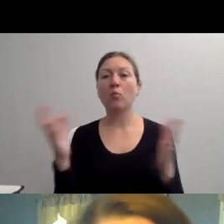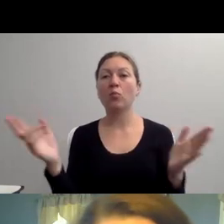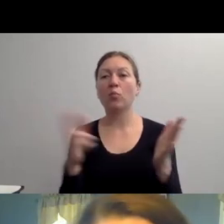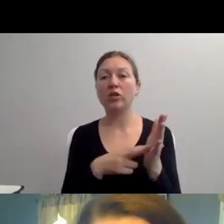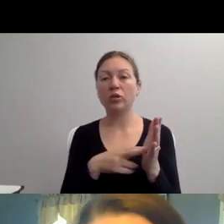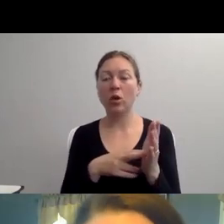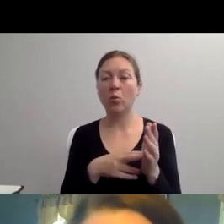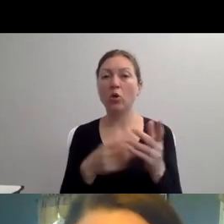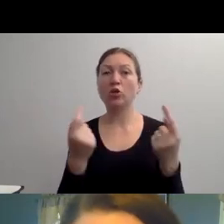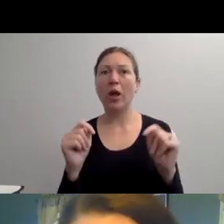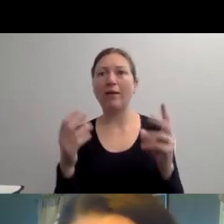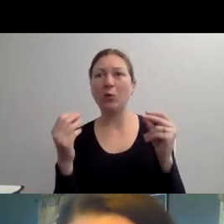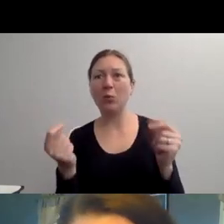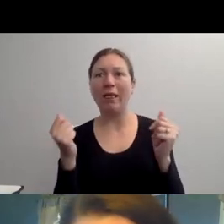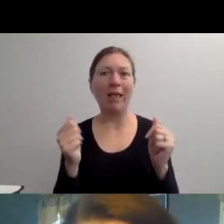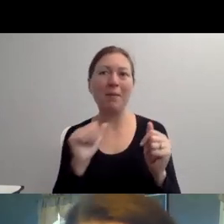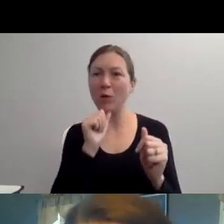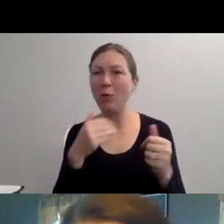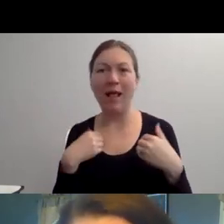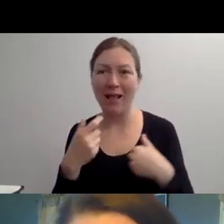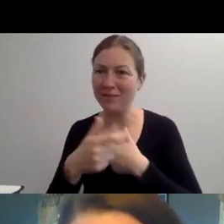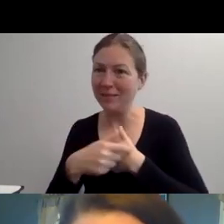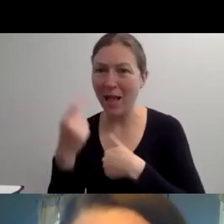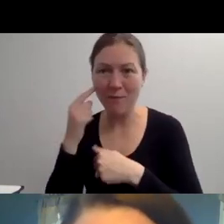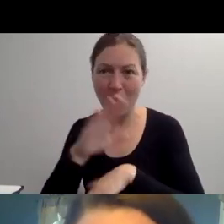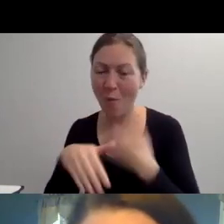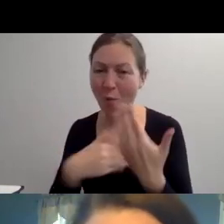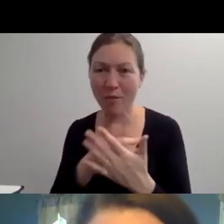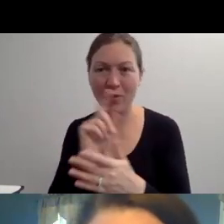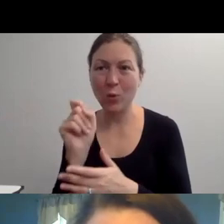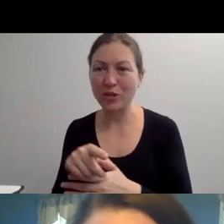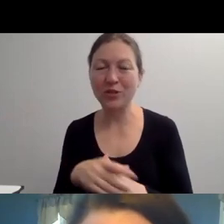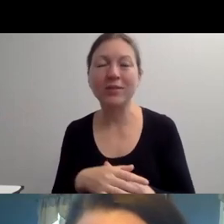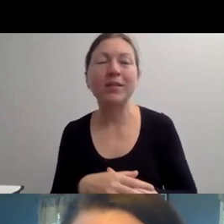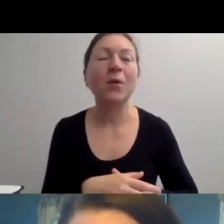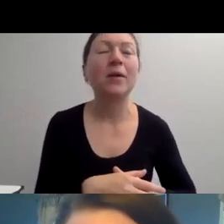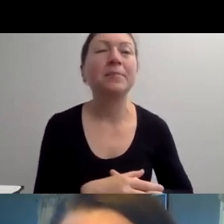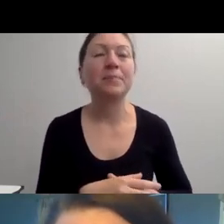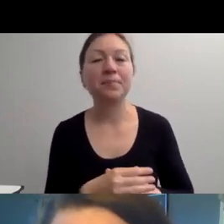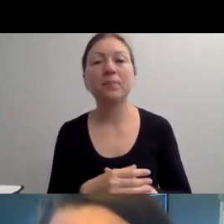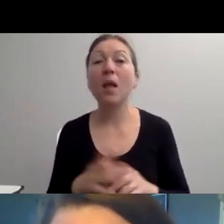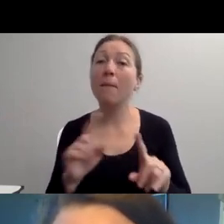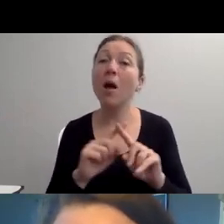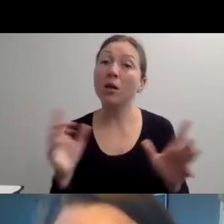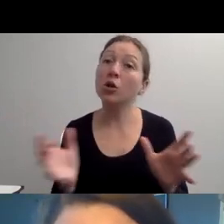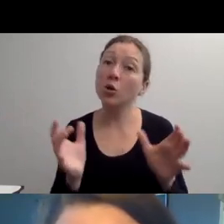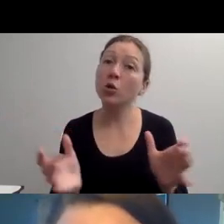BUT I CAN -- YOU CAN ALWAYS LIKE GOOGLE UP DISABLED ACTORS AND FIND OUT WHO THEY ARE